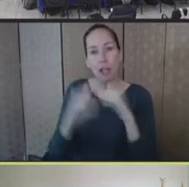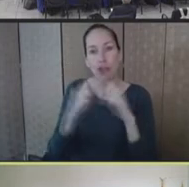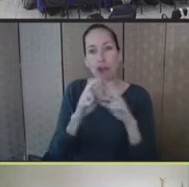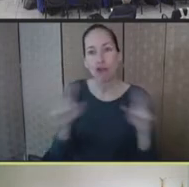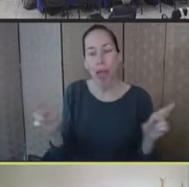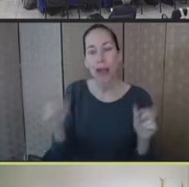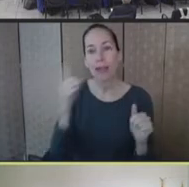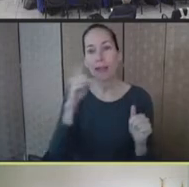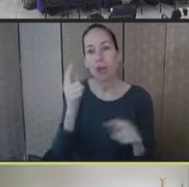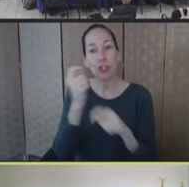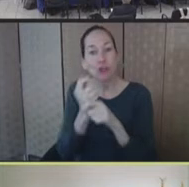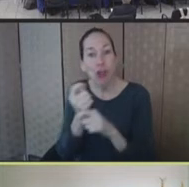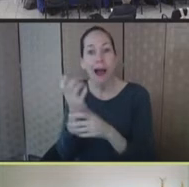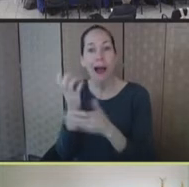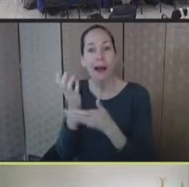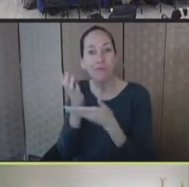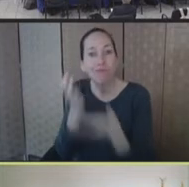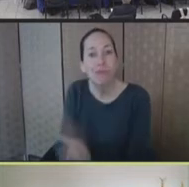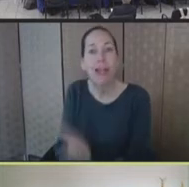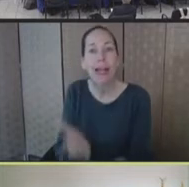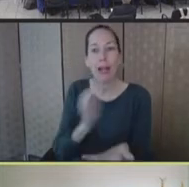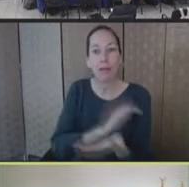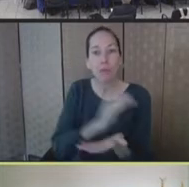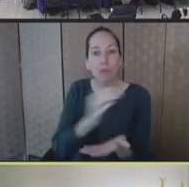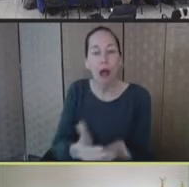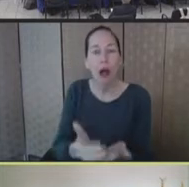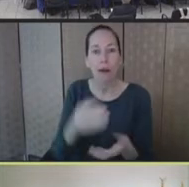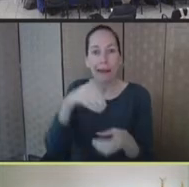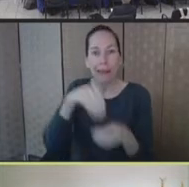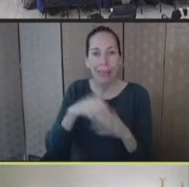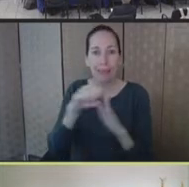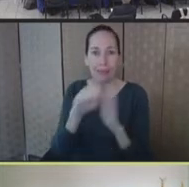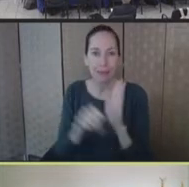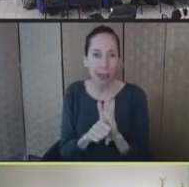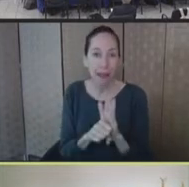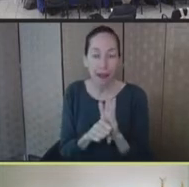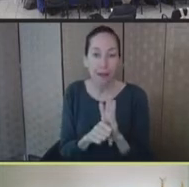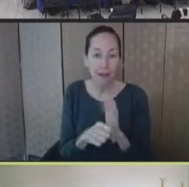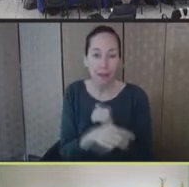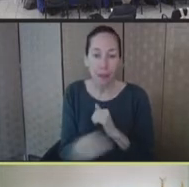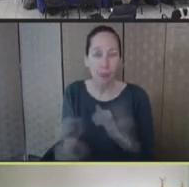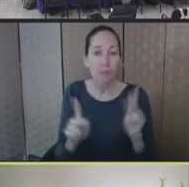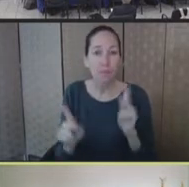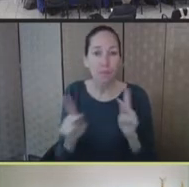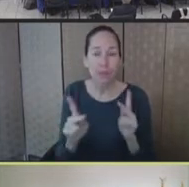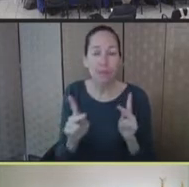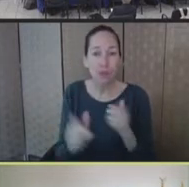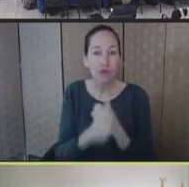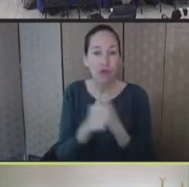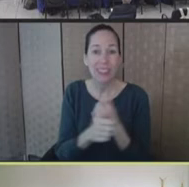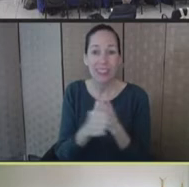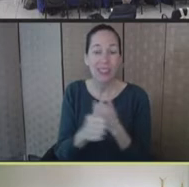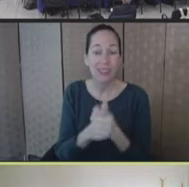states where there were populations at risk. We understood this was a challenge, we were